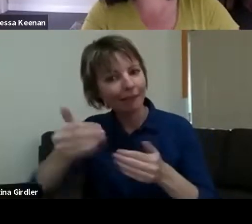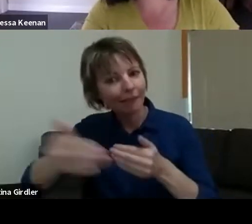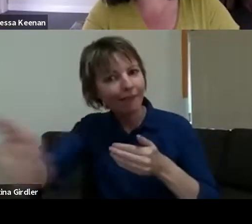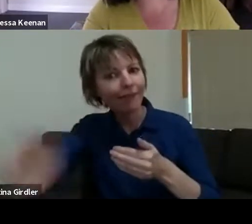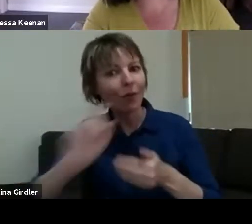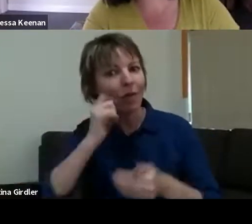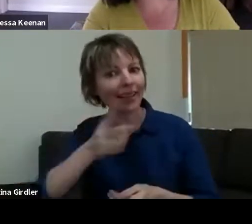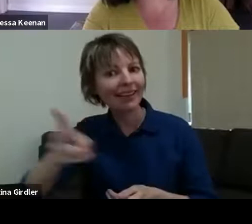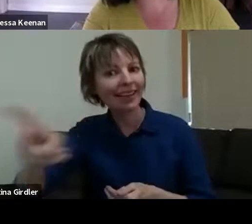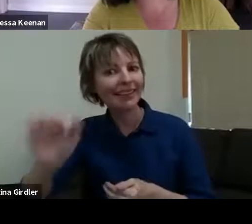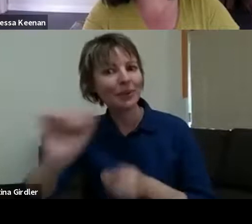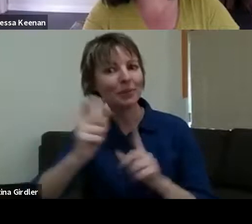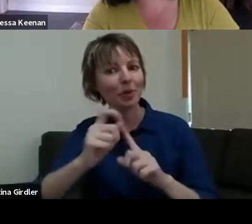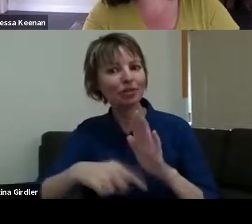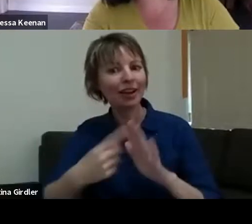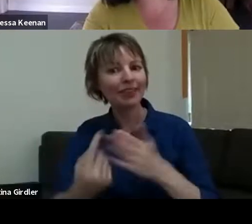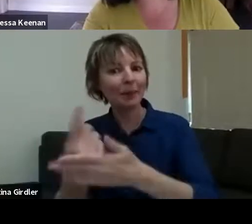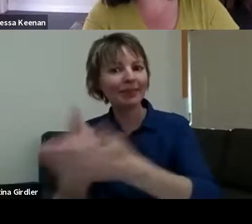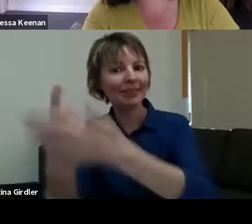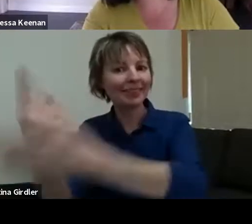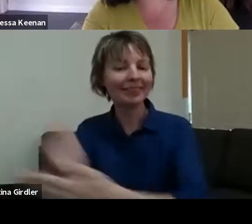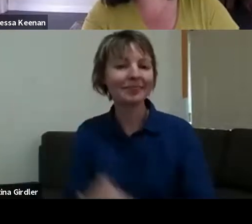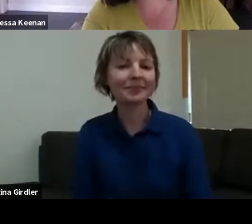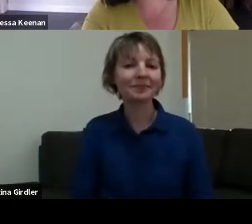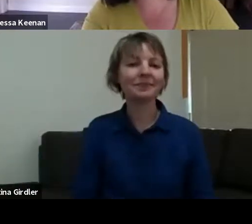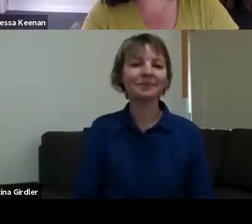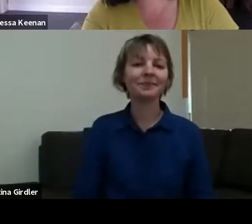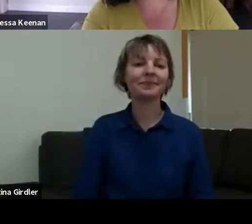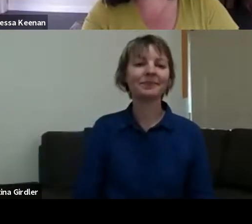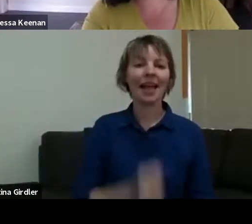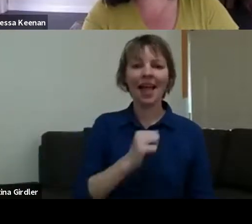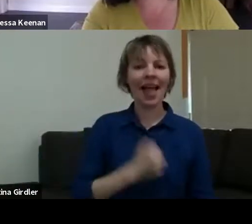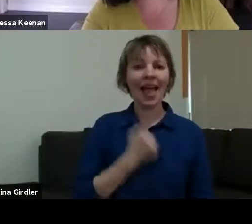it's tiny, but it was huge - just a weekend intensive art therapy